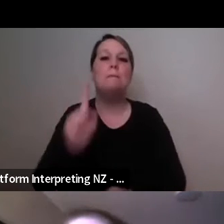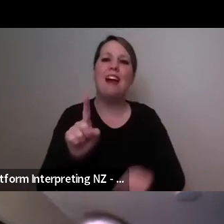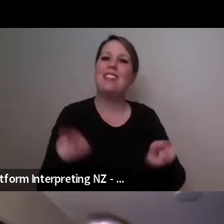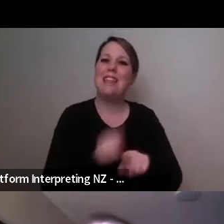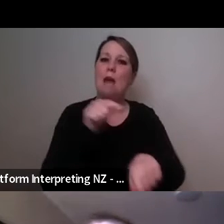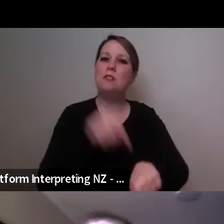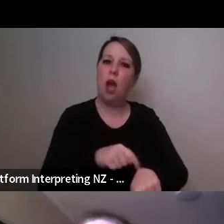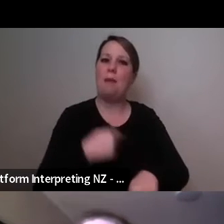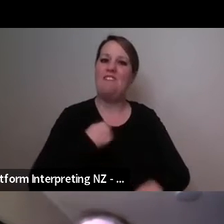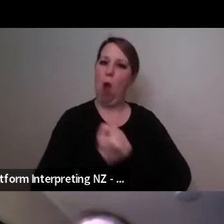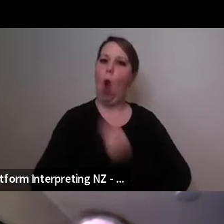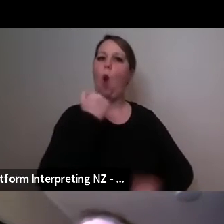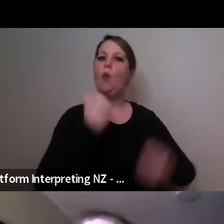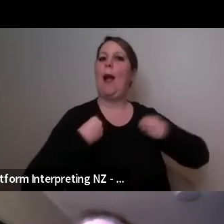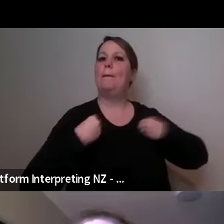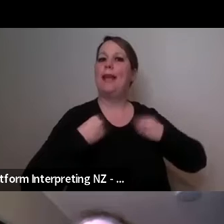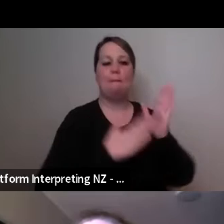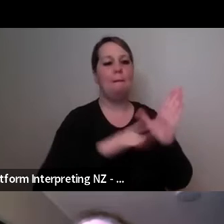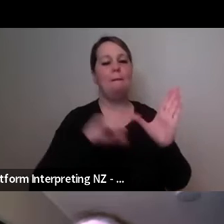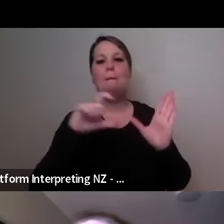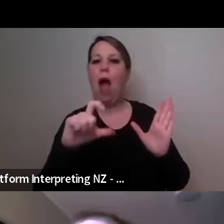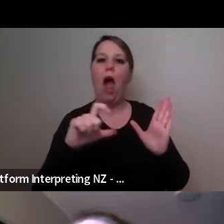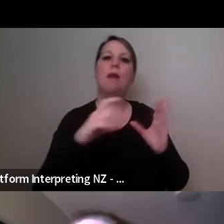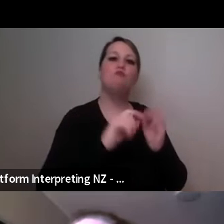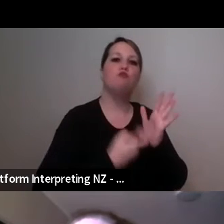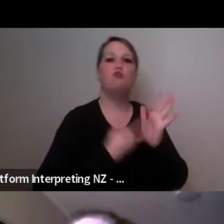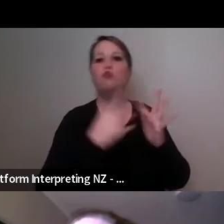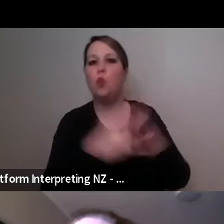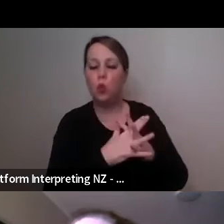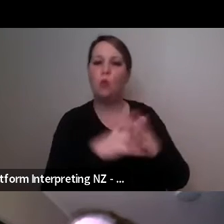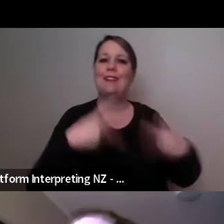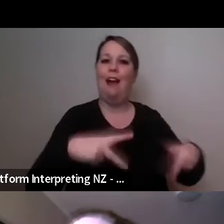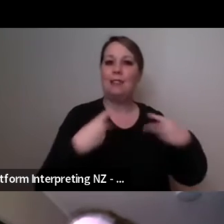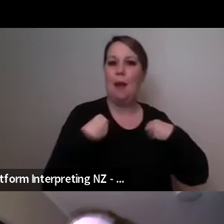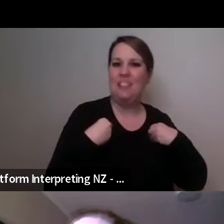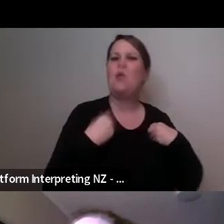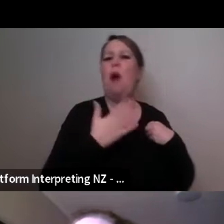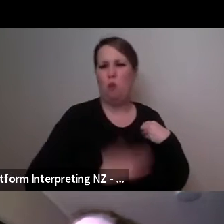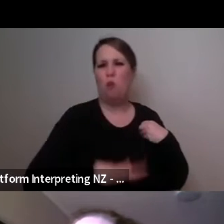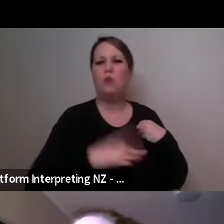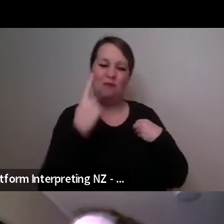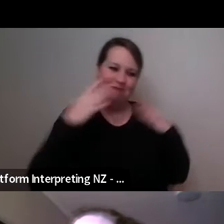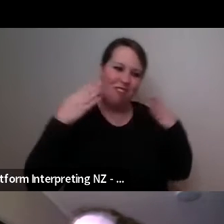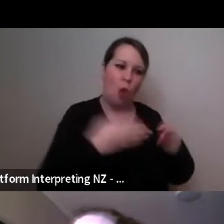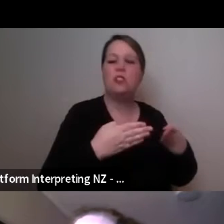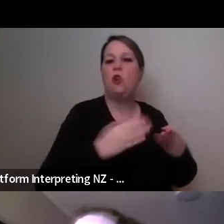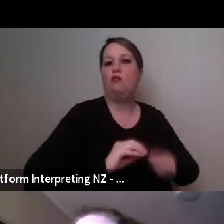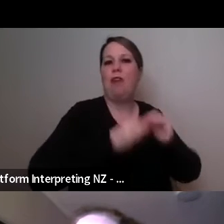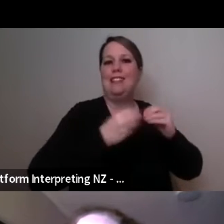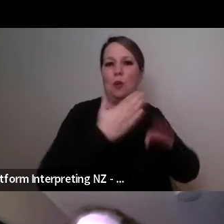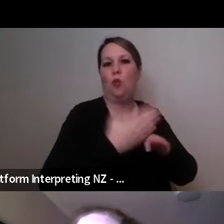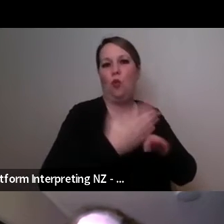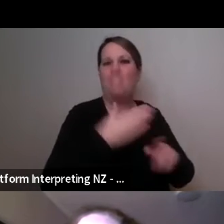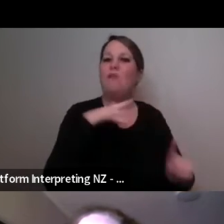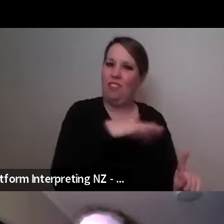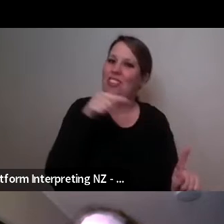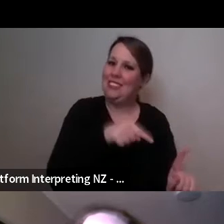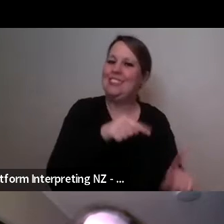brilliant exciting um and uh follow-up question uh it's timed perfectly